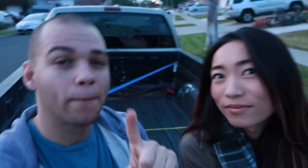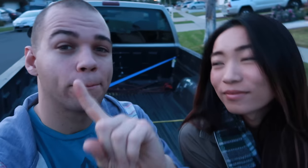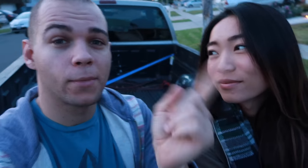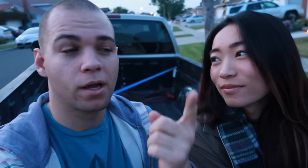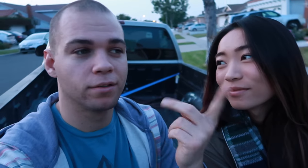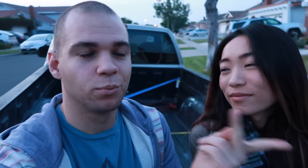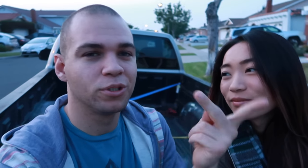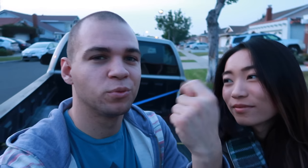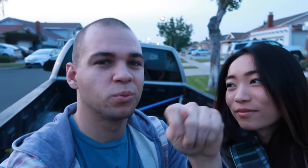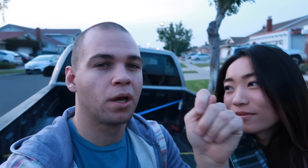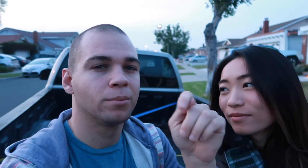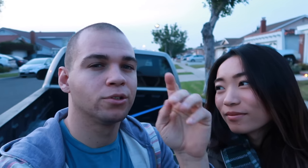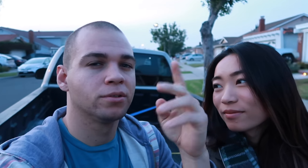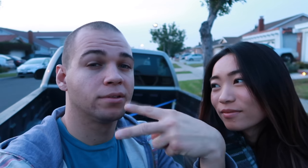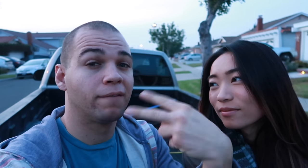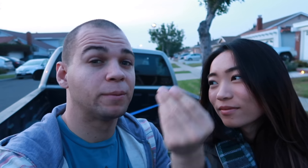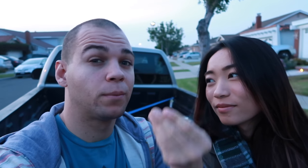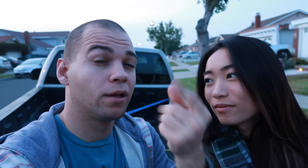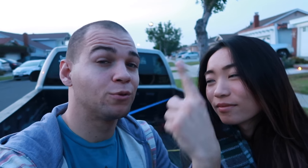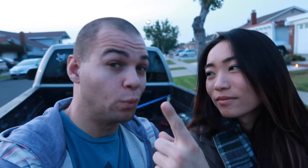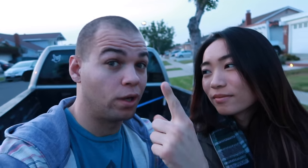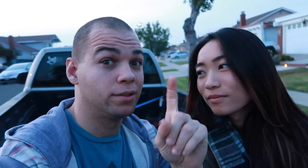but we're trying to save money ,right